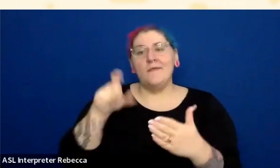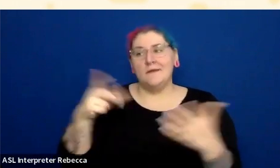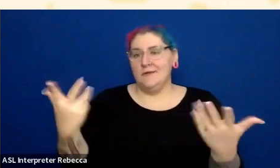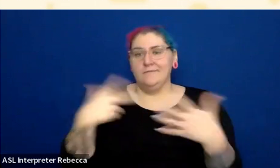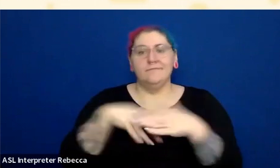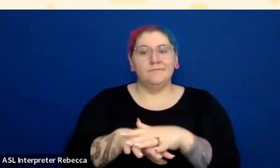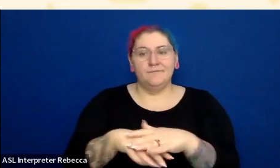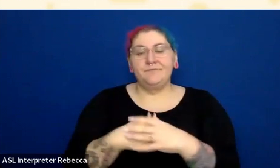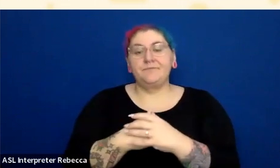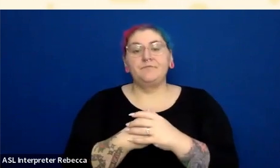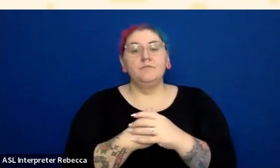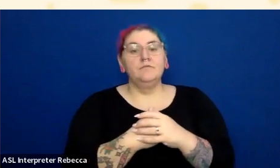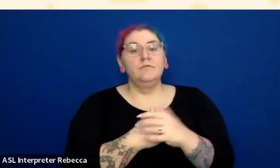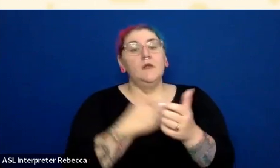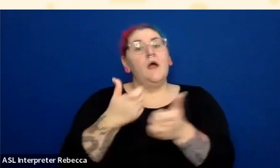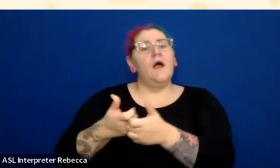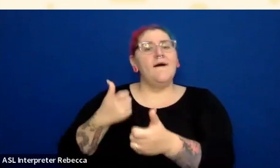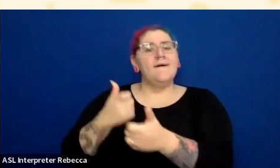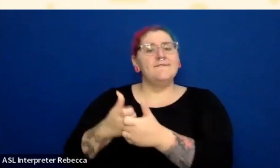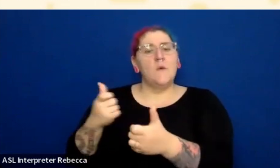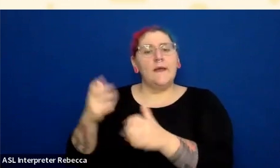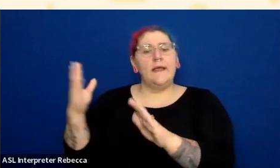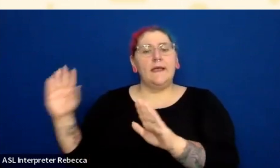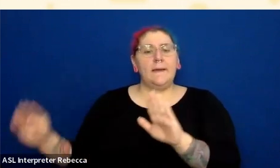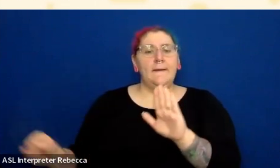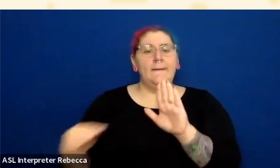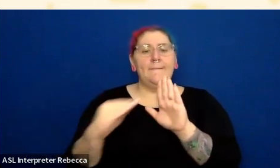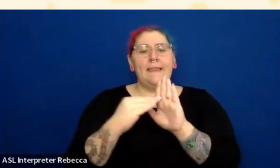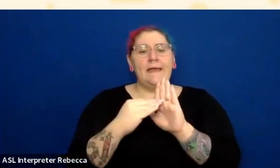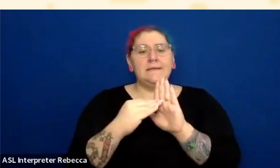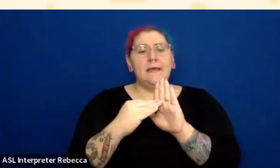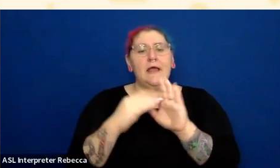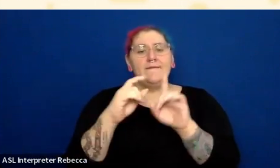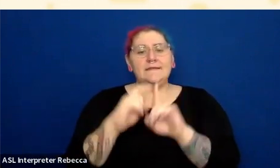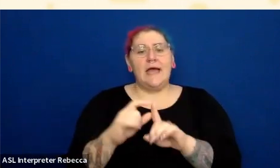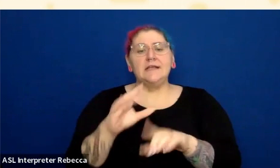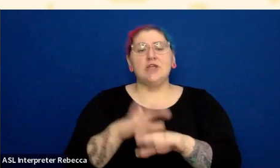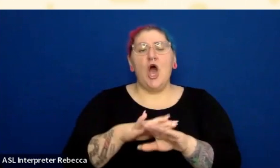Avoiding placement of text on gradient backgrounds is generally best practice? Yes. I think so. Or busy images.